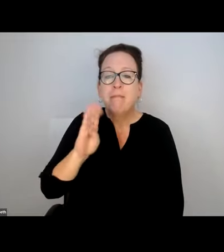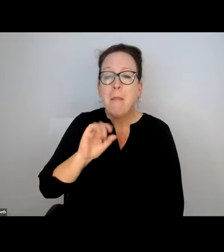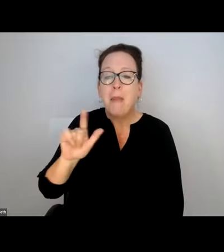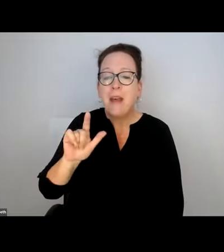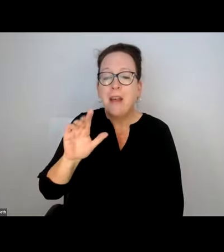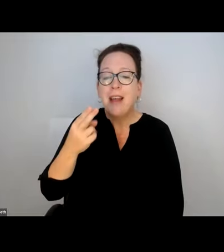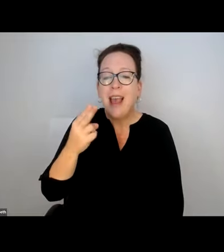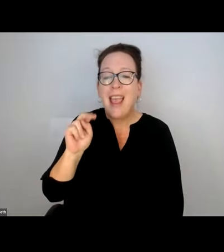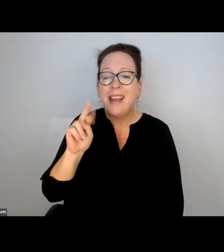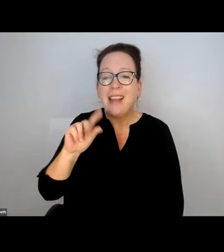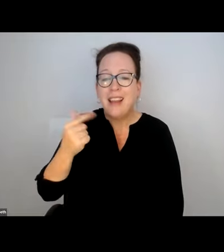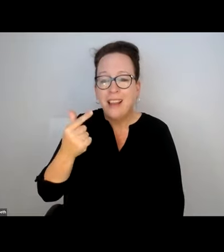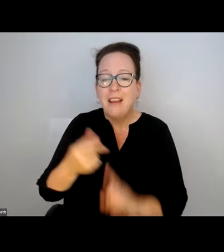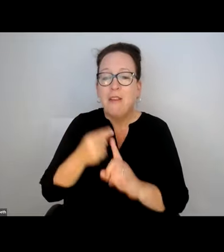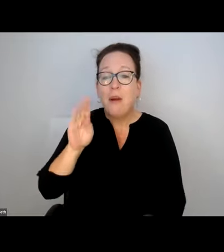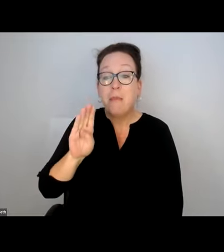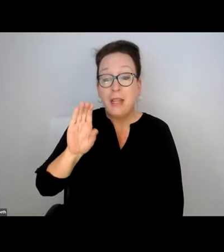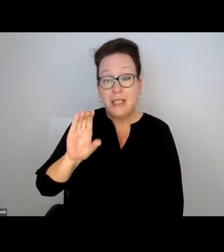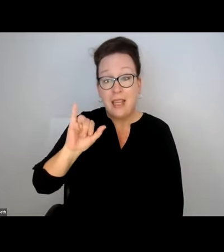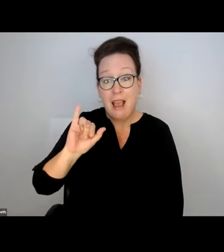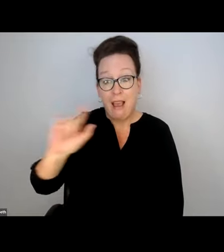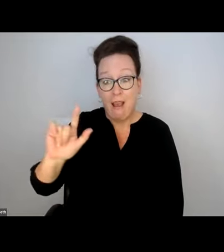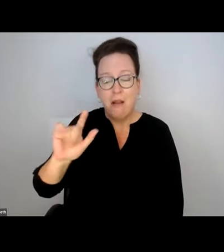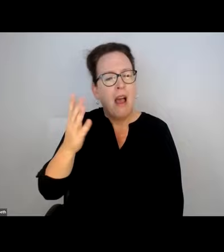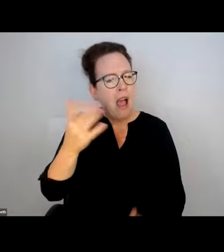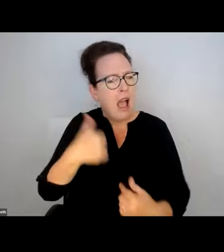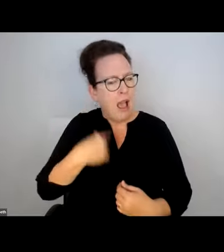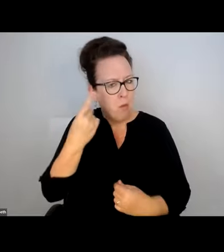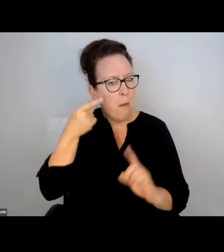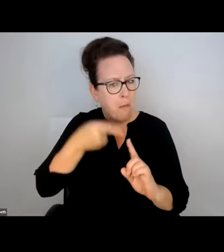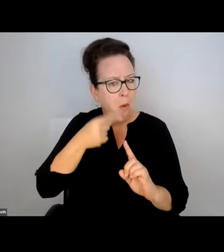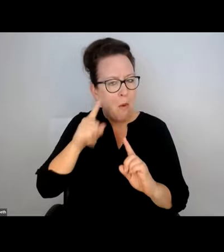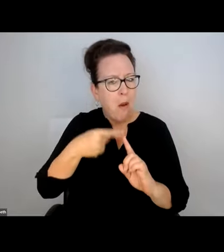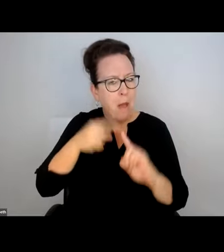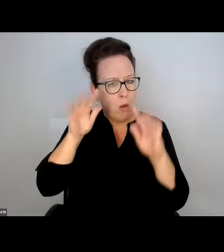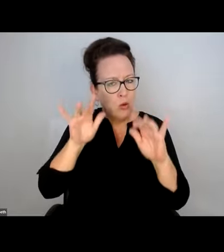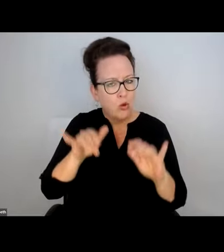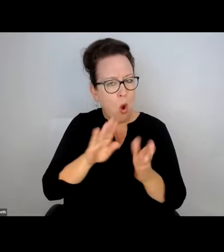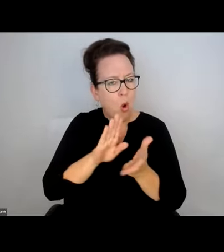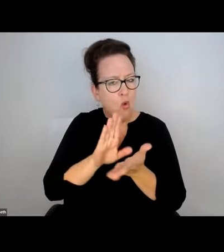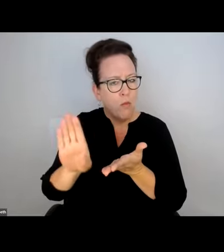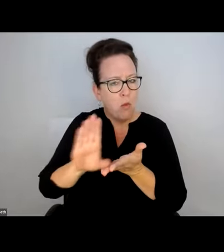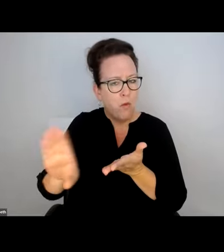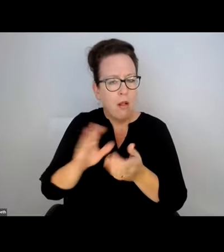THANKS. BILL HENNING FROM BCIL. I WILL MAKE A POINT ON -- ONE